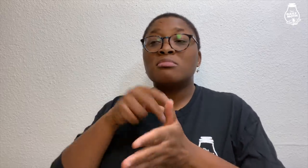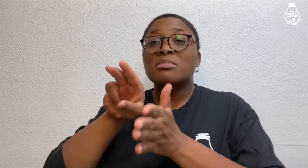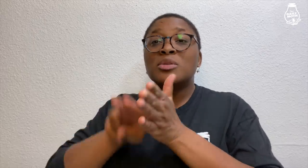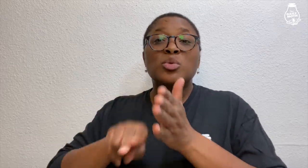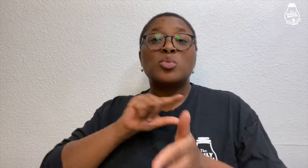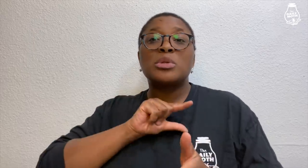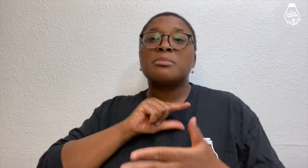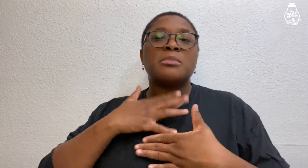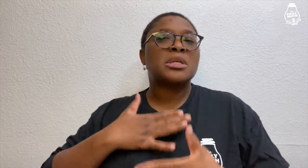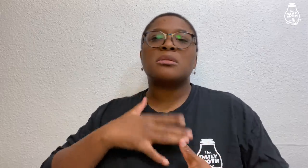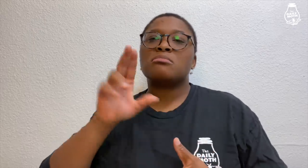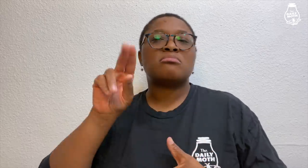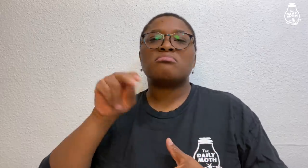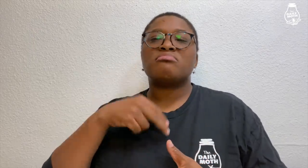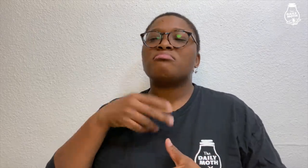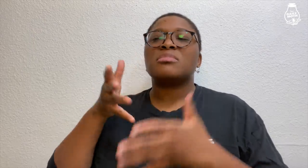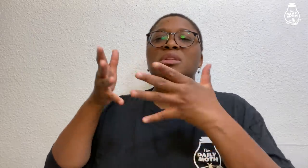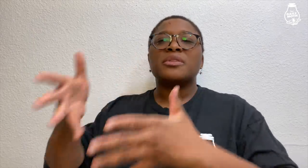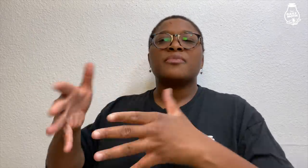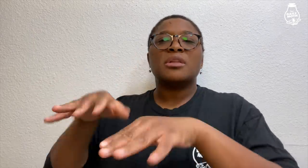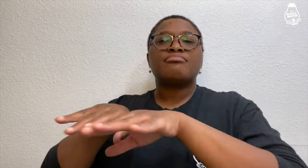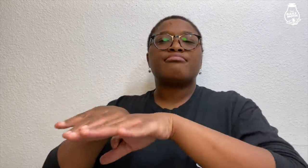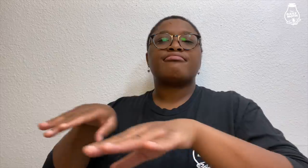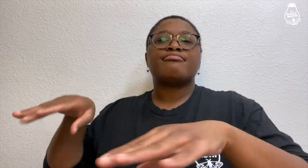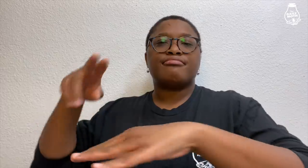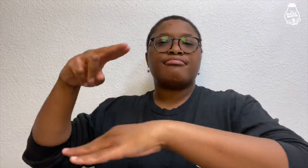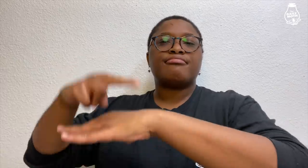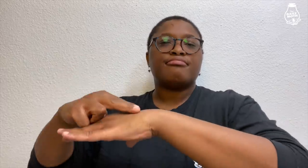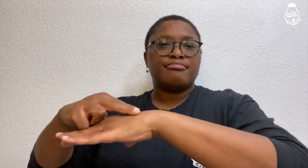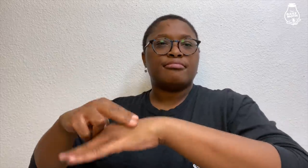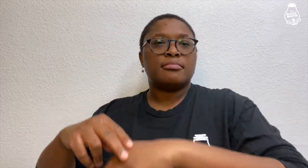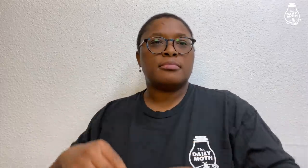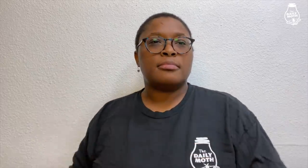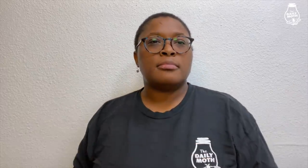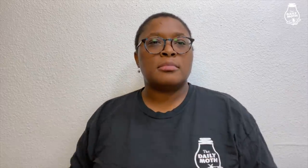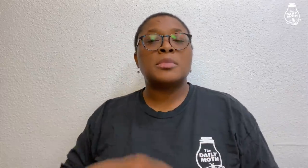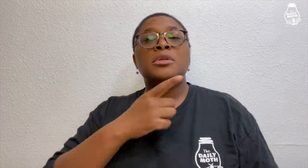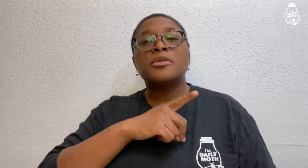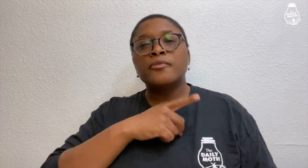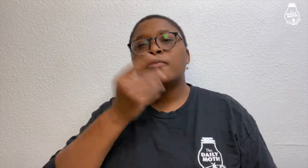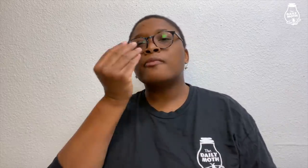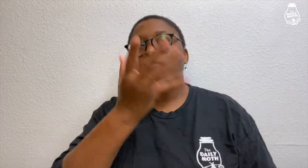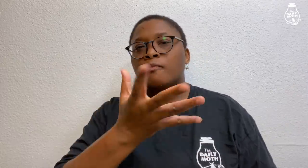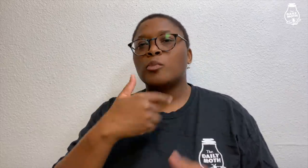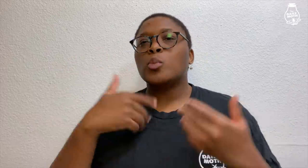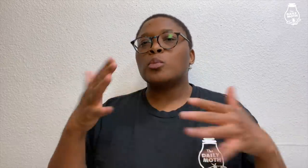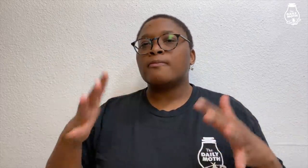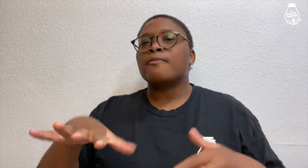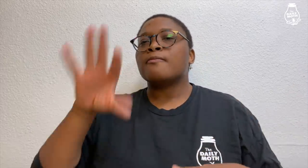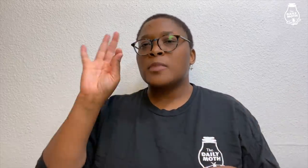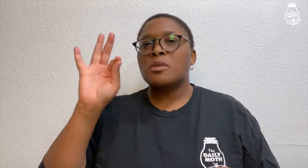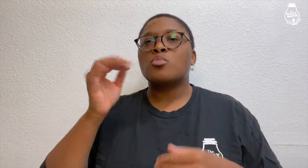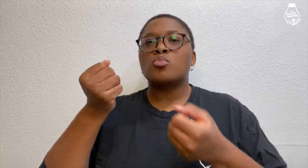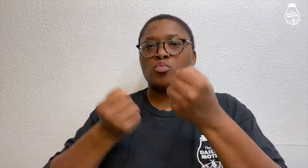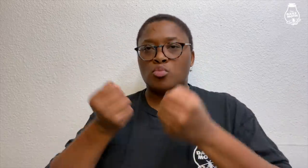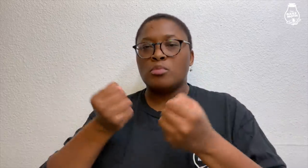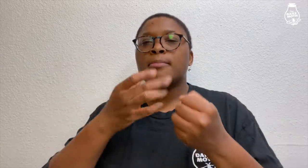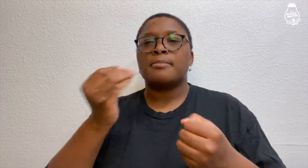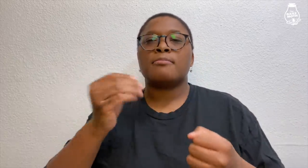I didn't bury Grant's body. I left it on the ground." The detective told him he already found the car